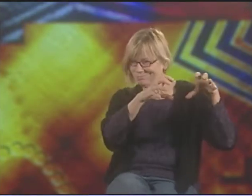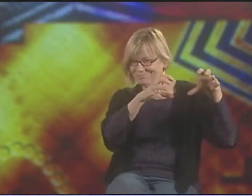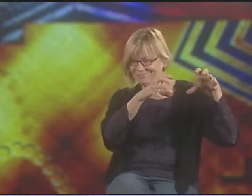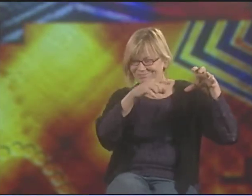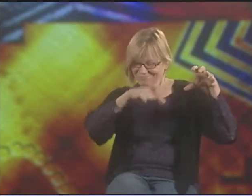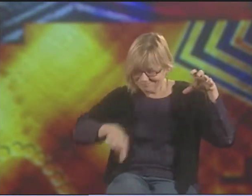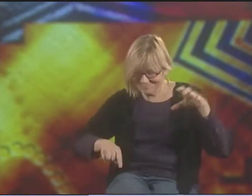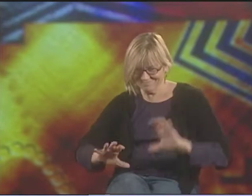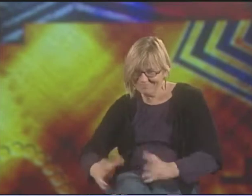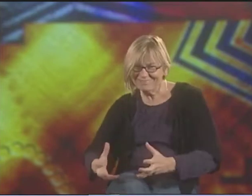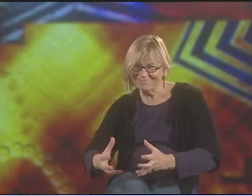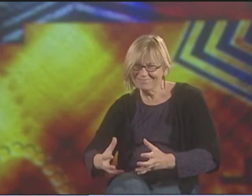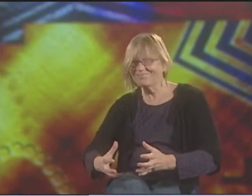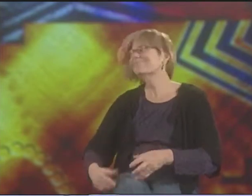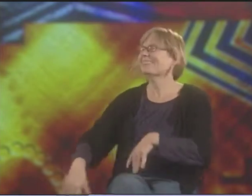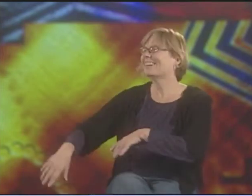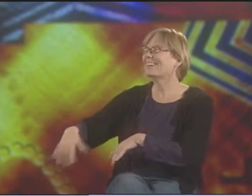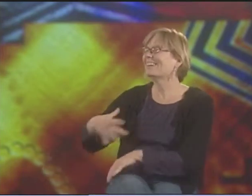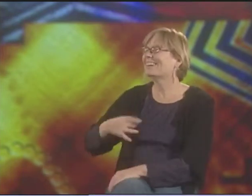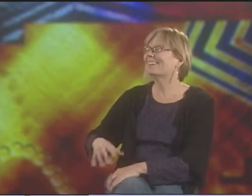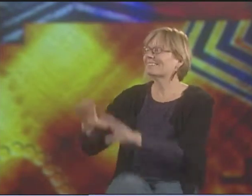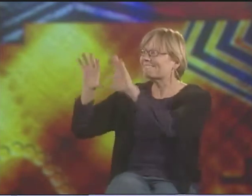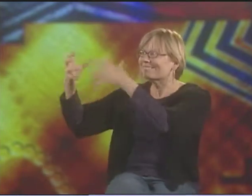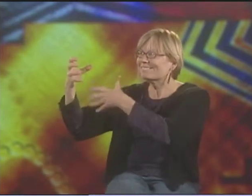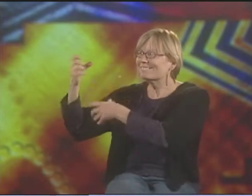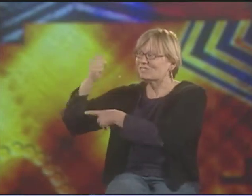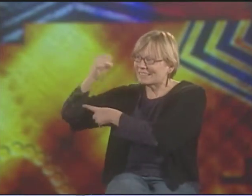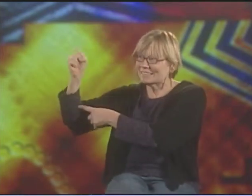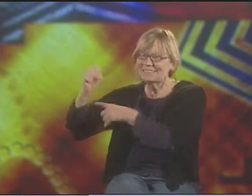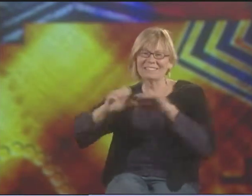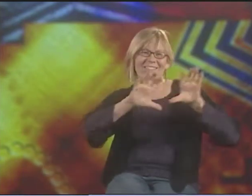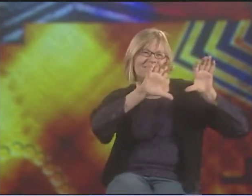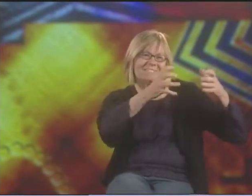THAT WE'VE IDENTIFIED, AND SUB-CATEGORIES. THERE'S RESISTANCE,